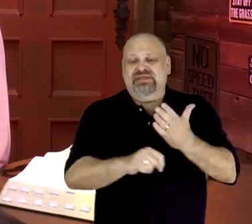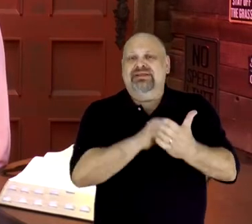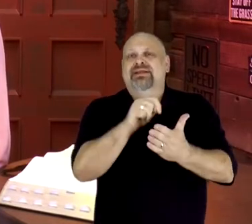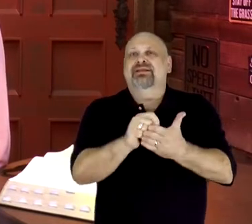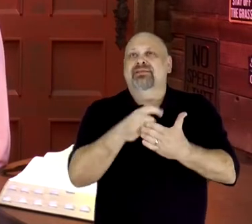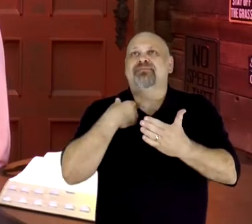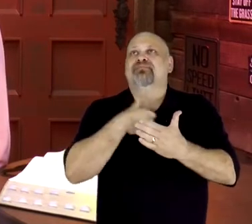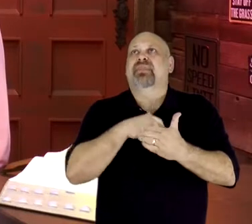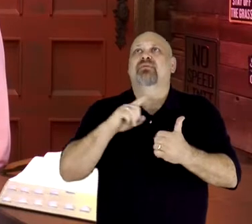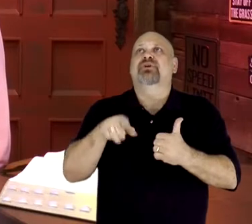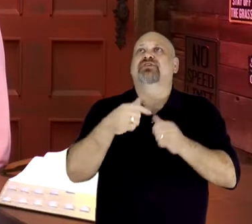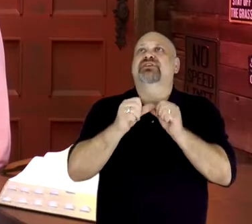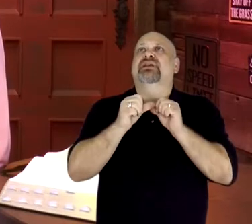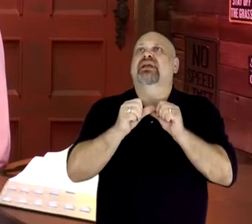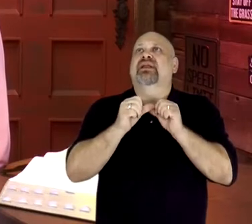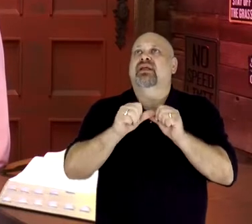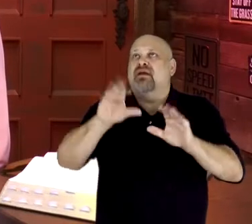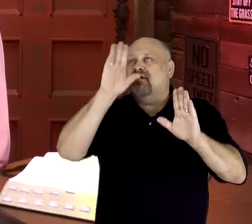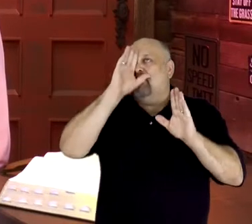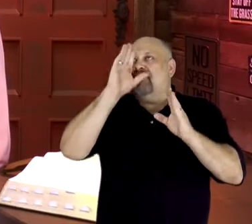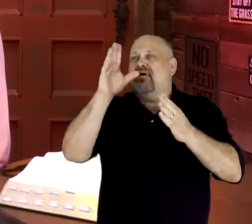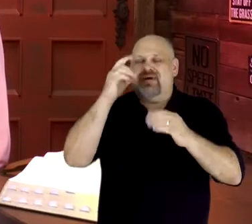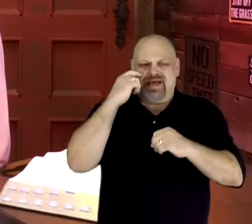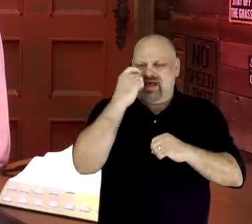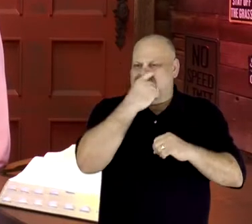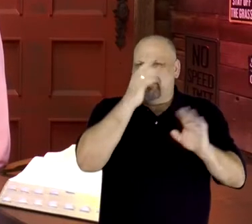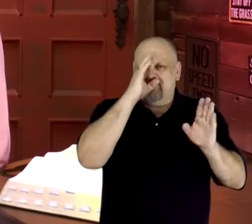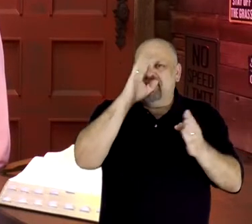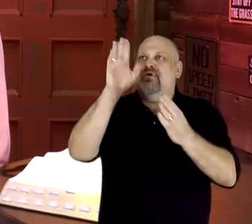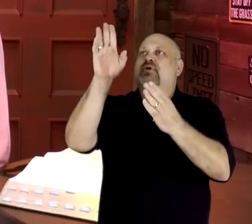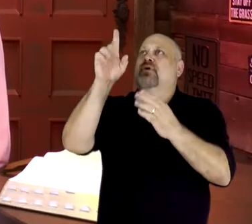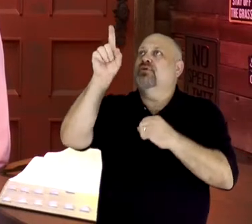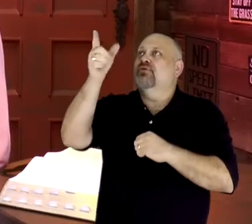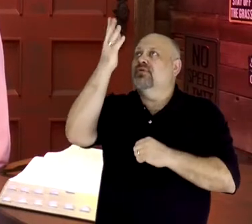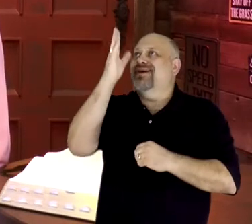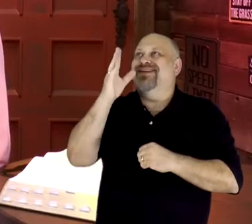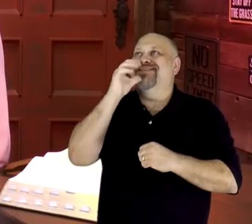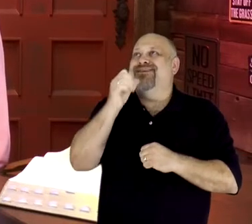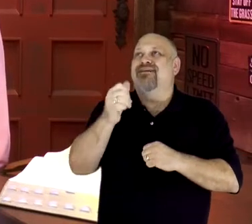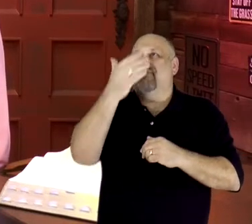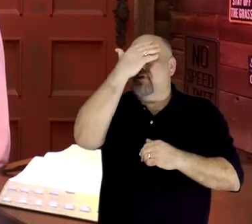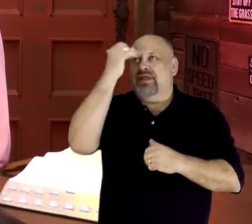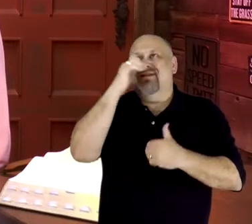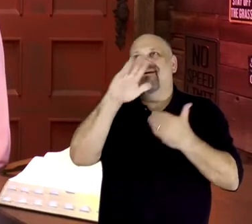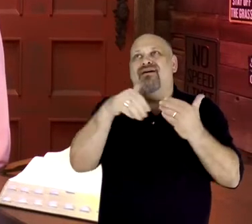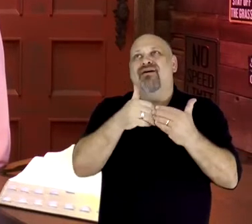through this season that we would just continue to focus our eyes on You God, and to not forget